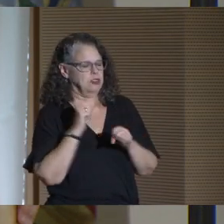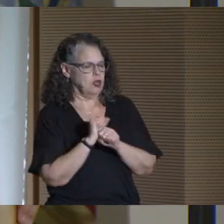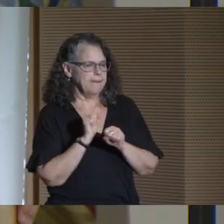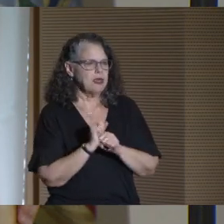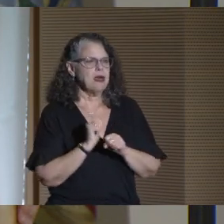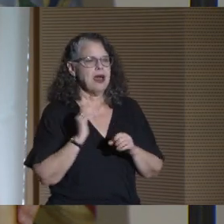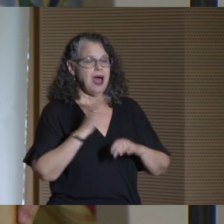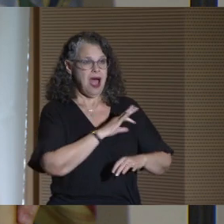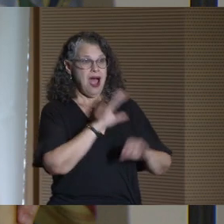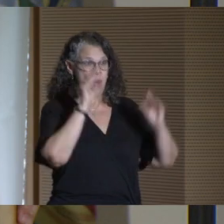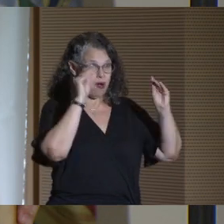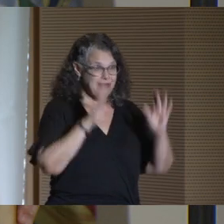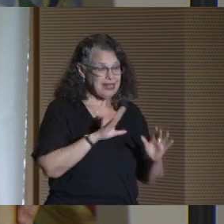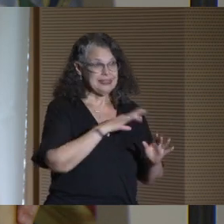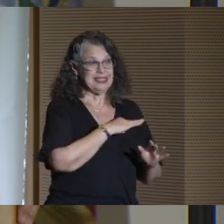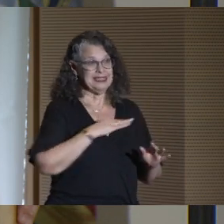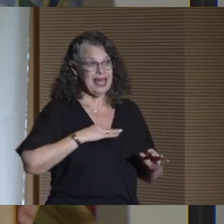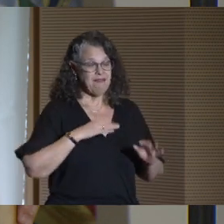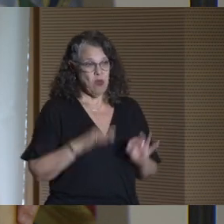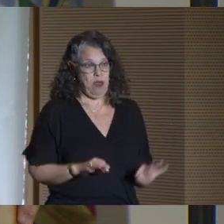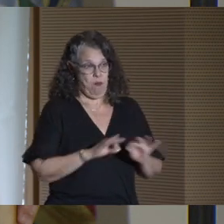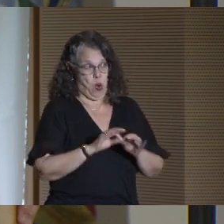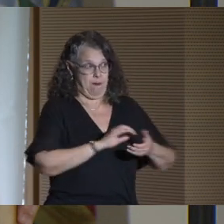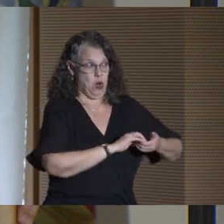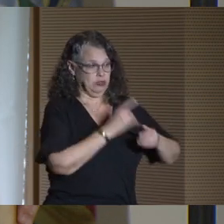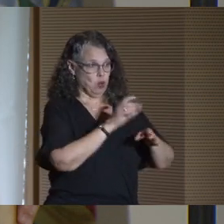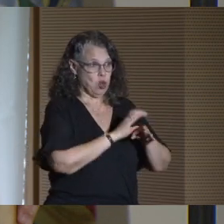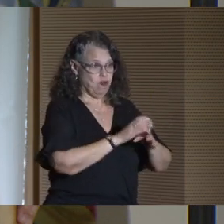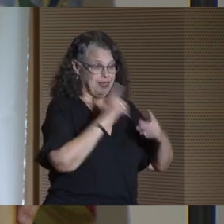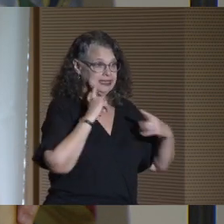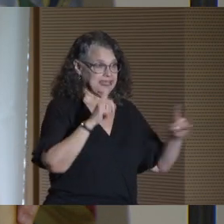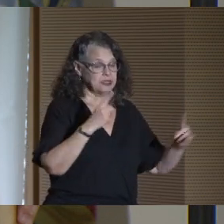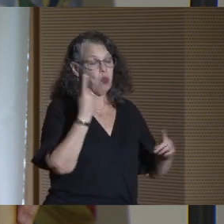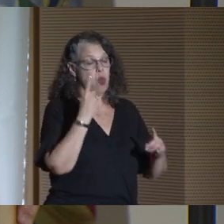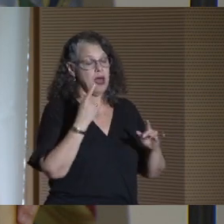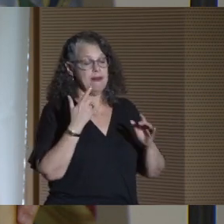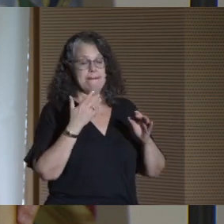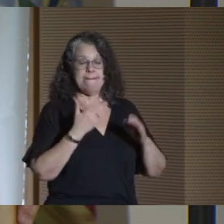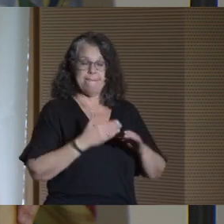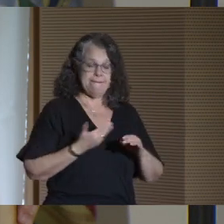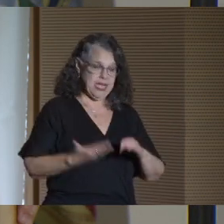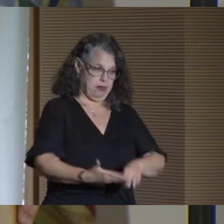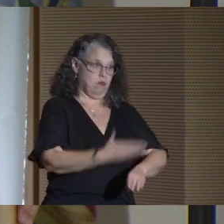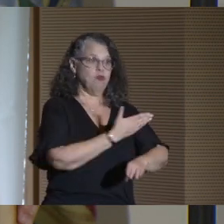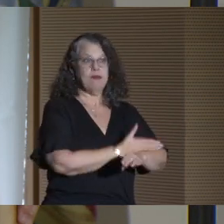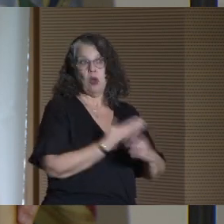are the essential partners of career success. One of our biggest steps forward this year